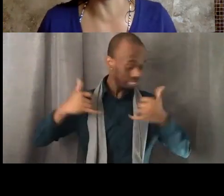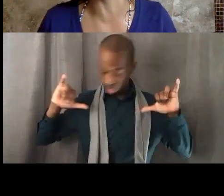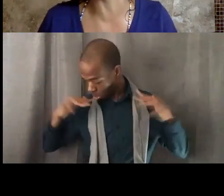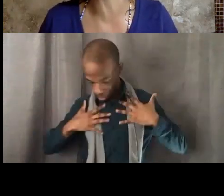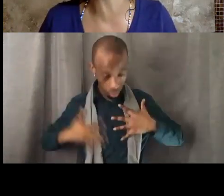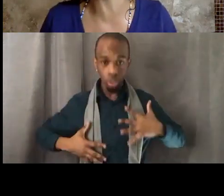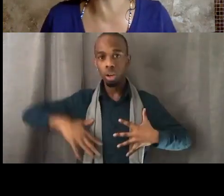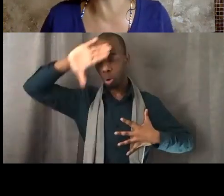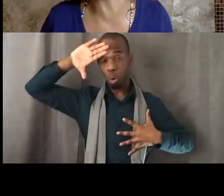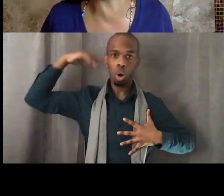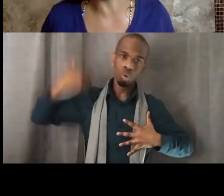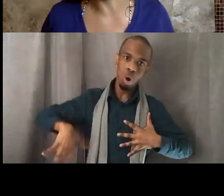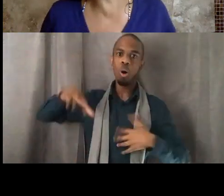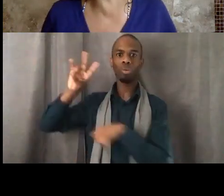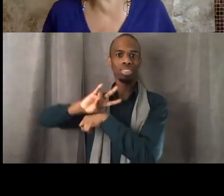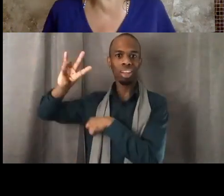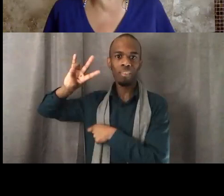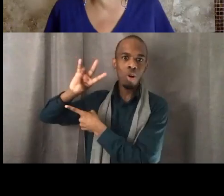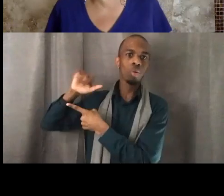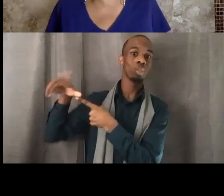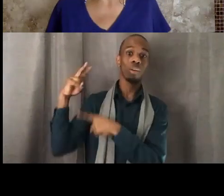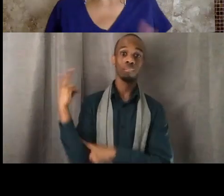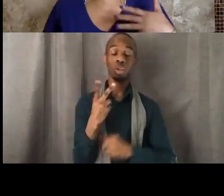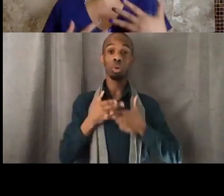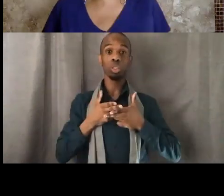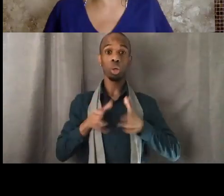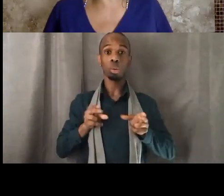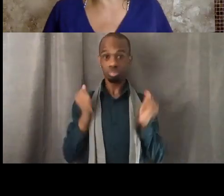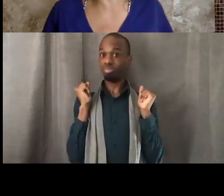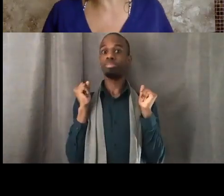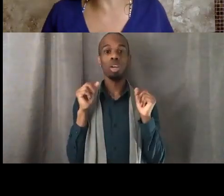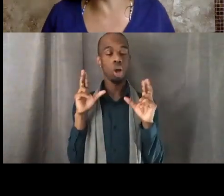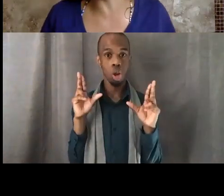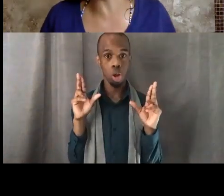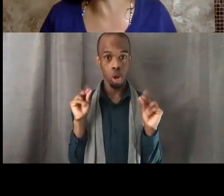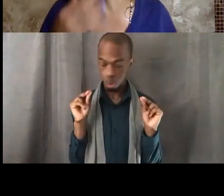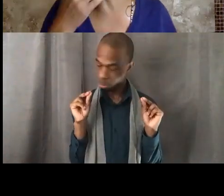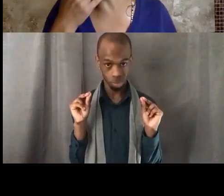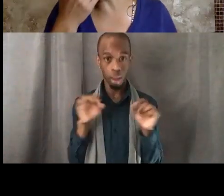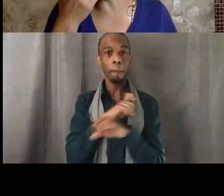assured victory it might have been. I'm glad that it wound up being a victory but by seven